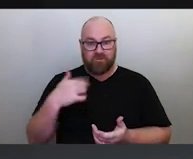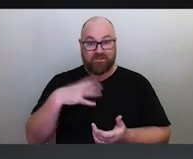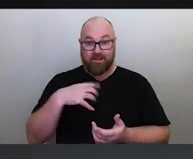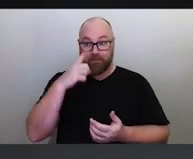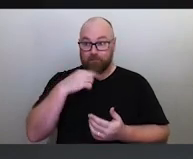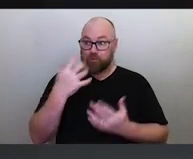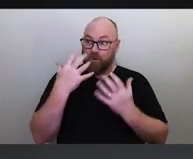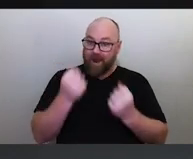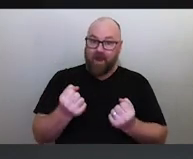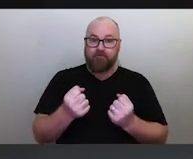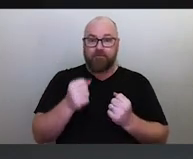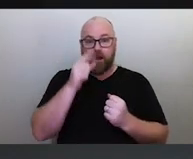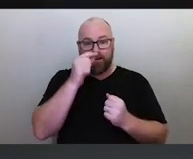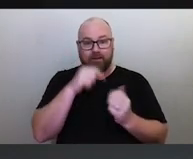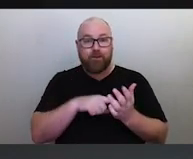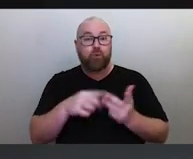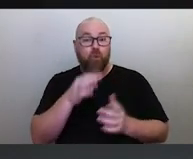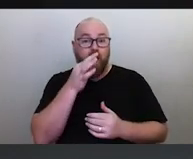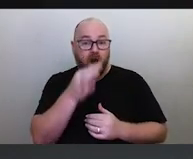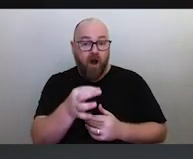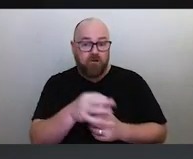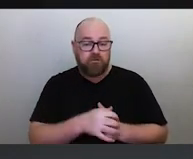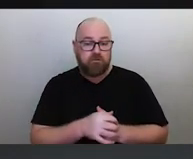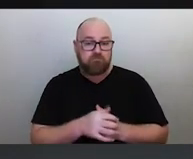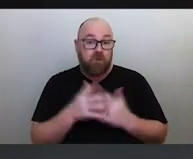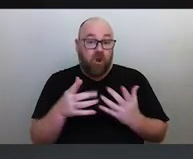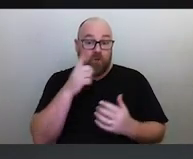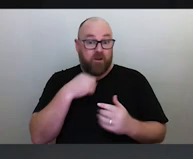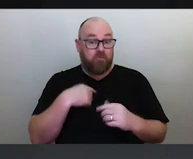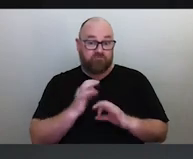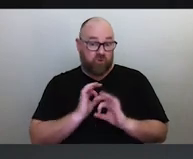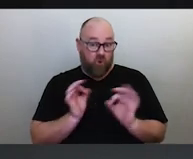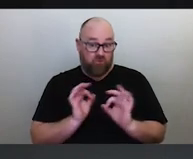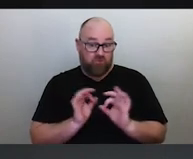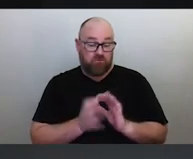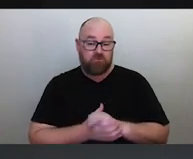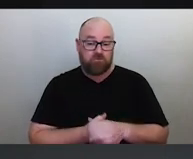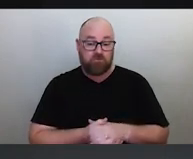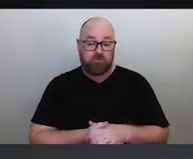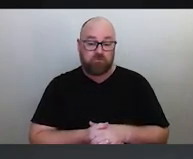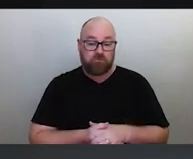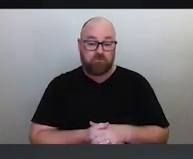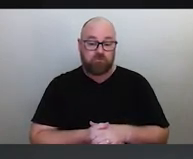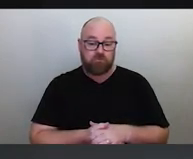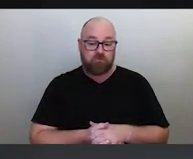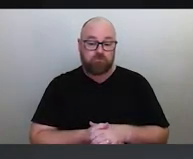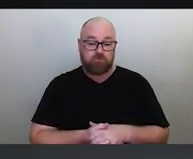And a lot of them don't. And it's kind of like when the